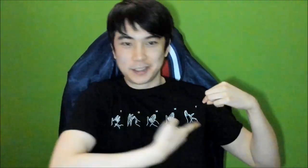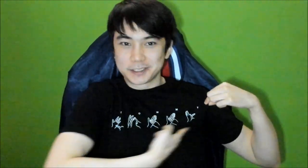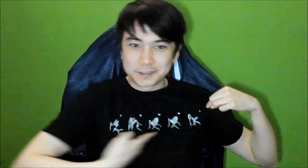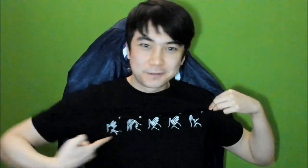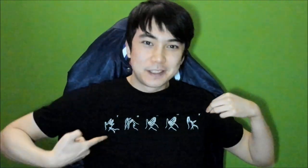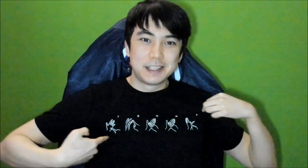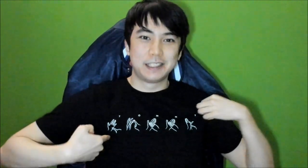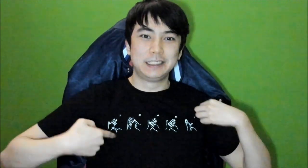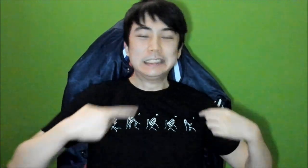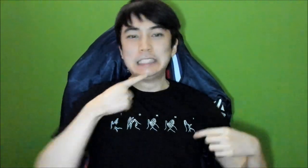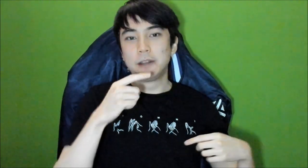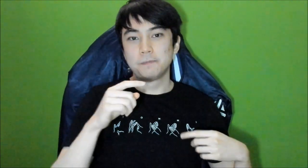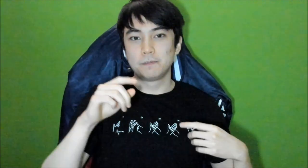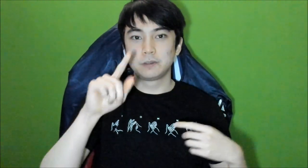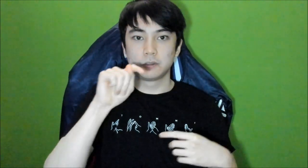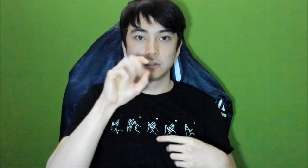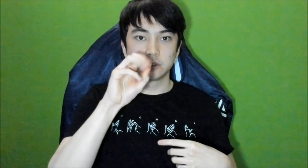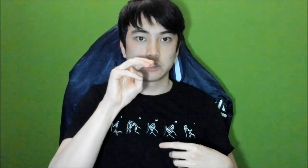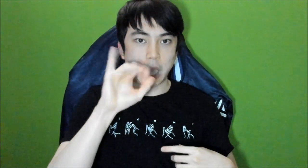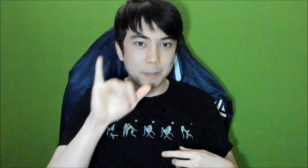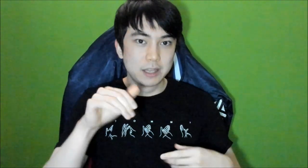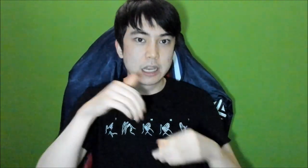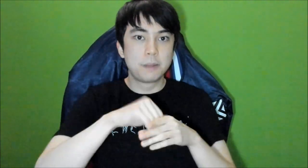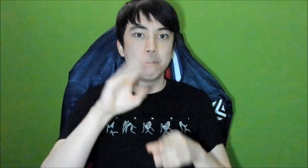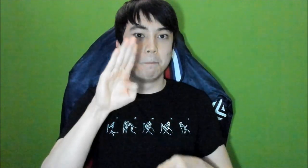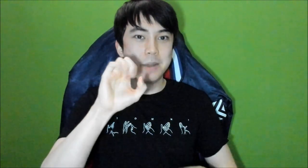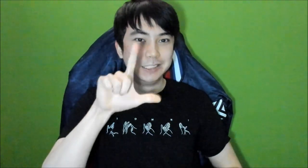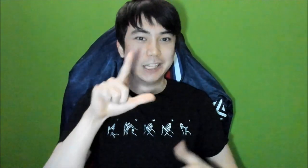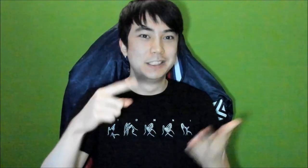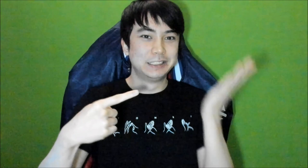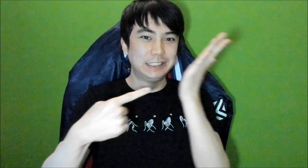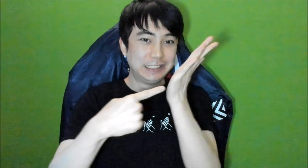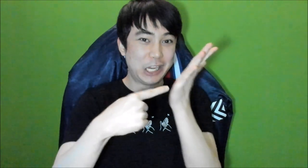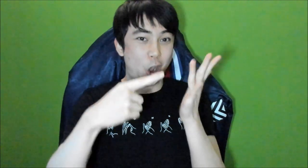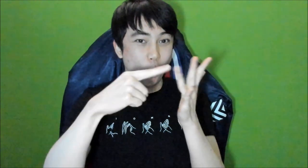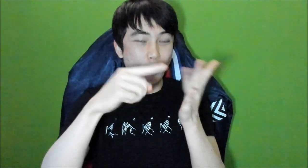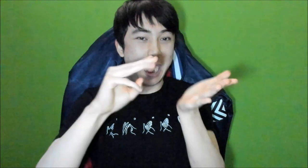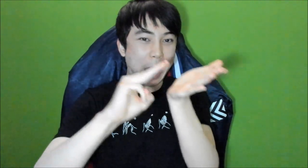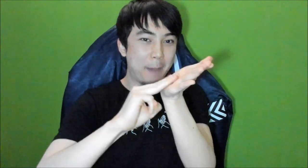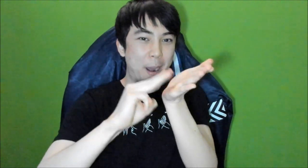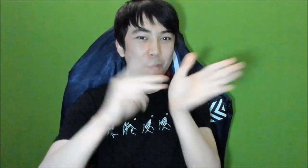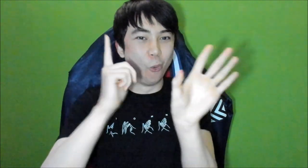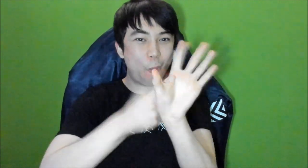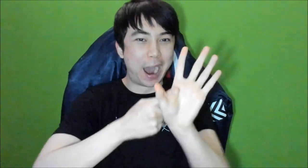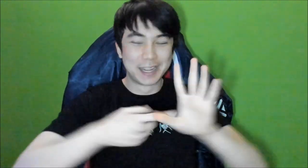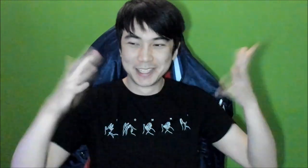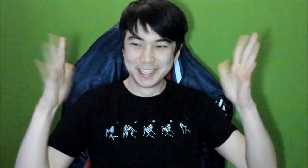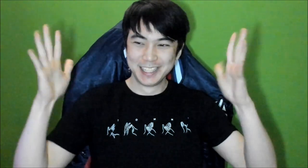It signs "Tommy" in BSL